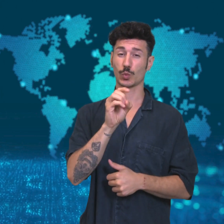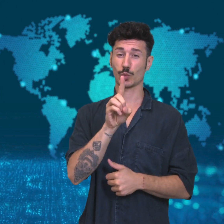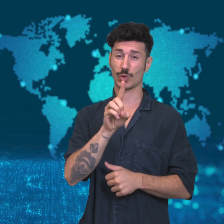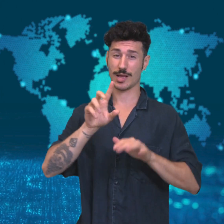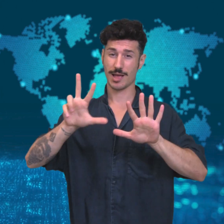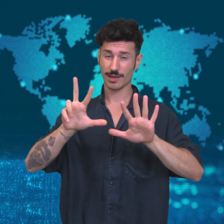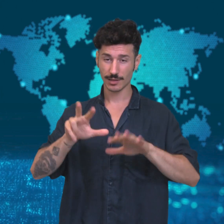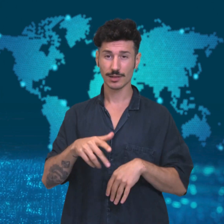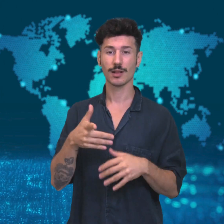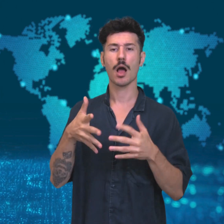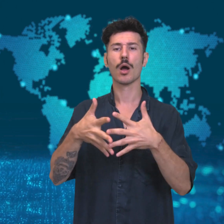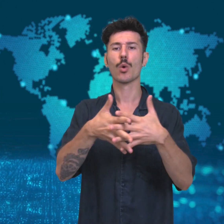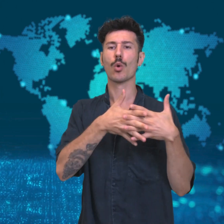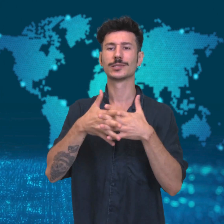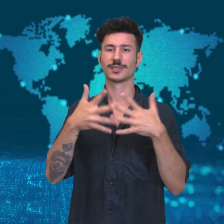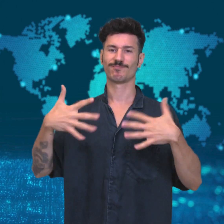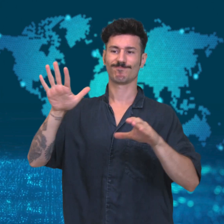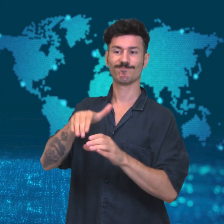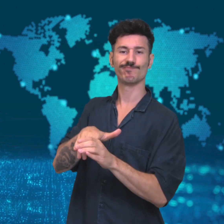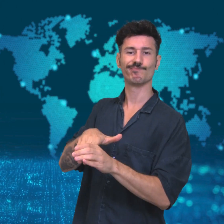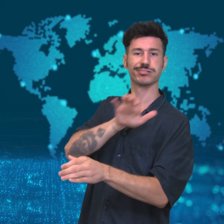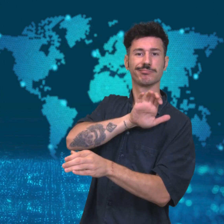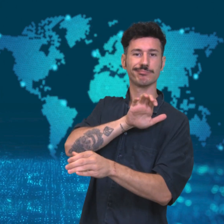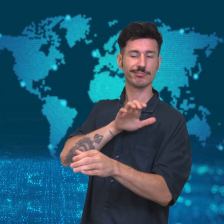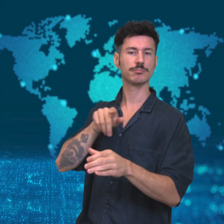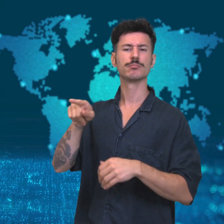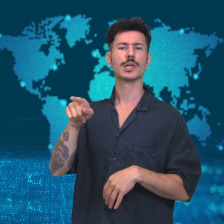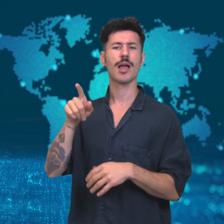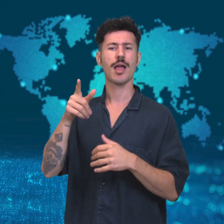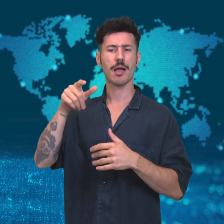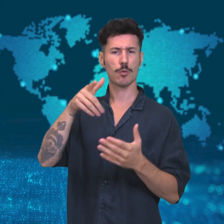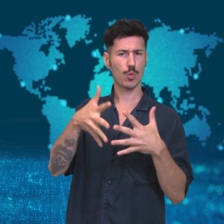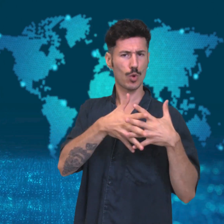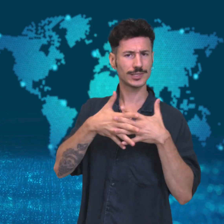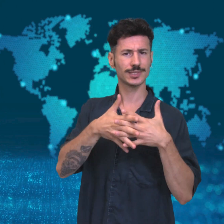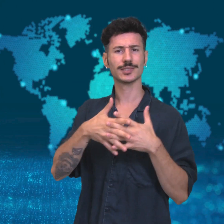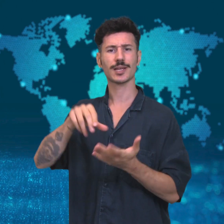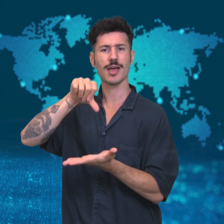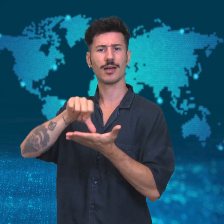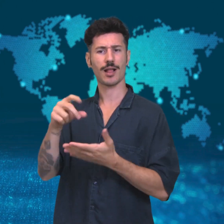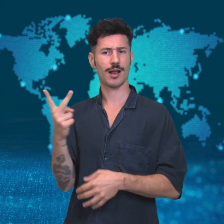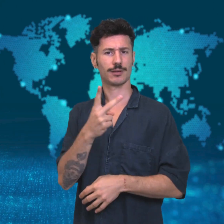In 2018, the US withdrew from the Iran Nuclear Deal